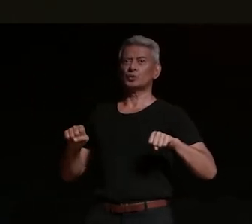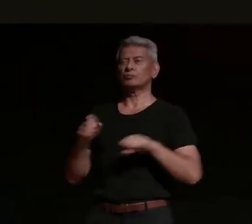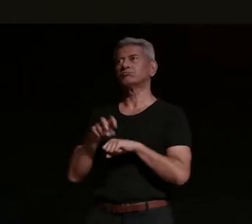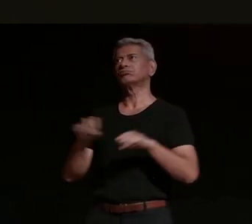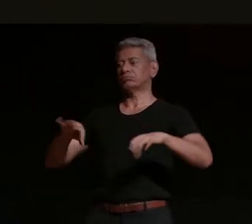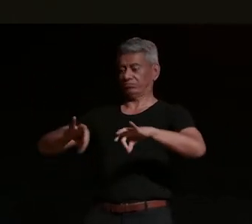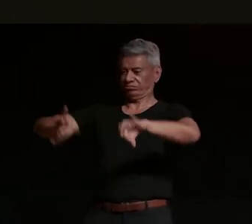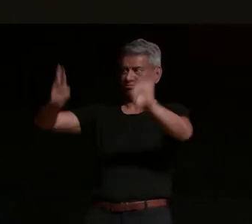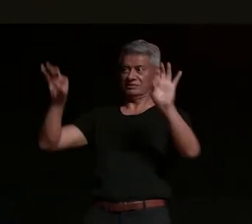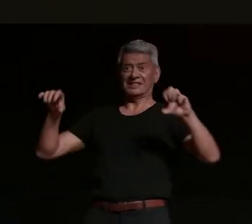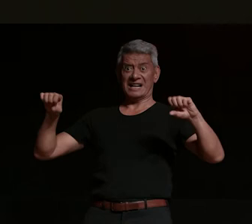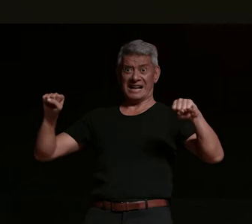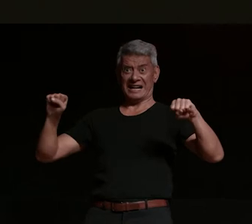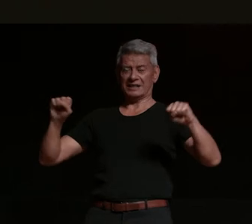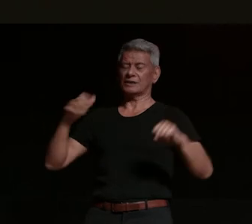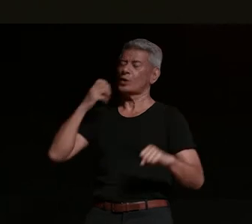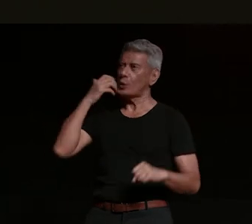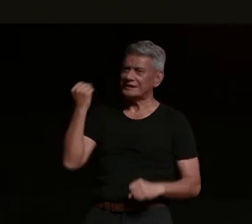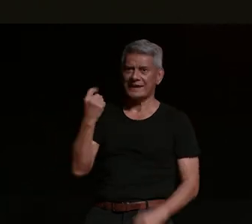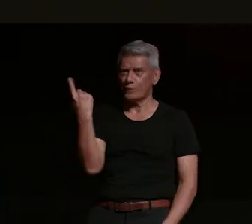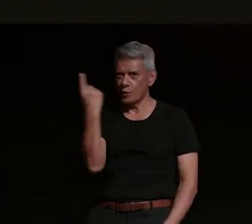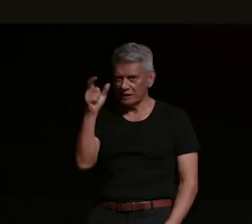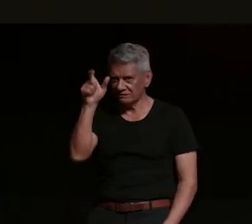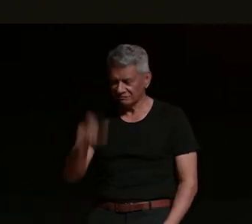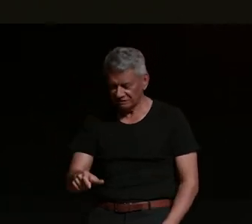god forbid there's always a harley rider that thinks that they're tough enough big enough and